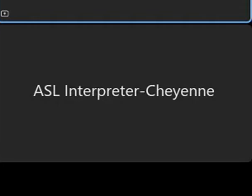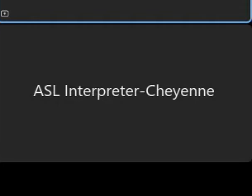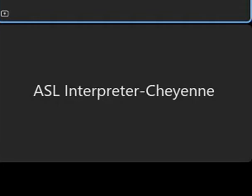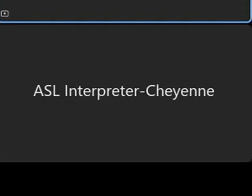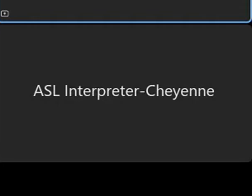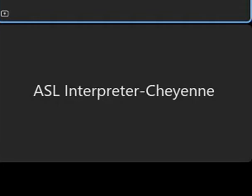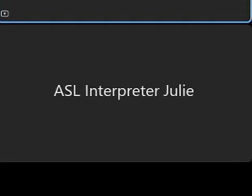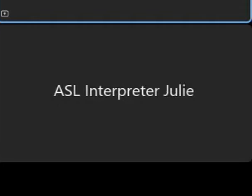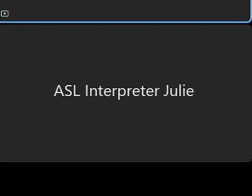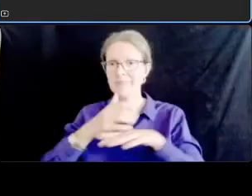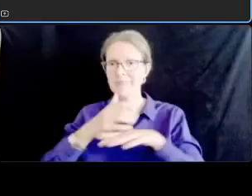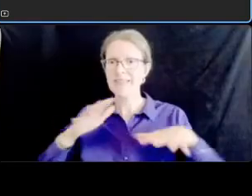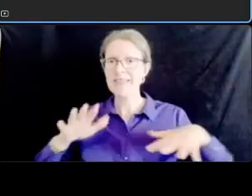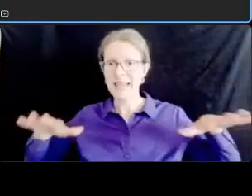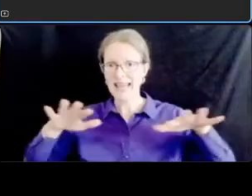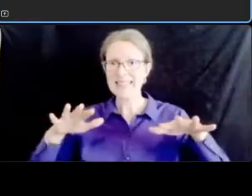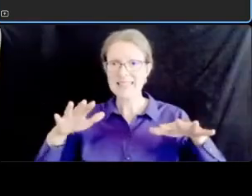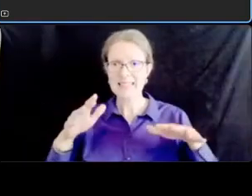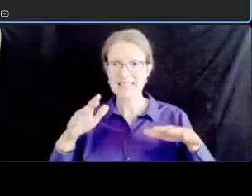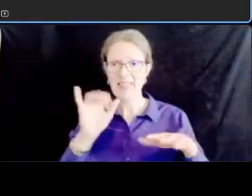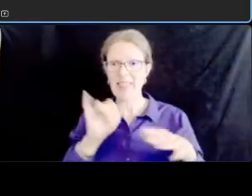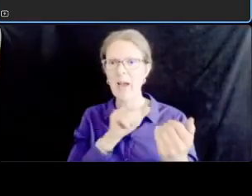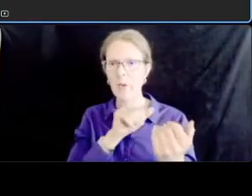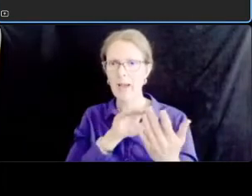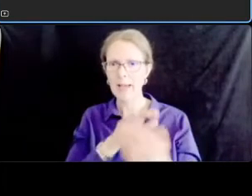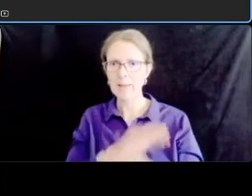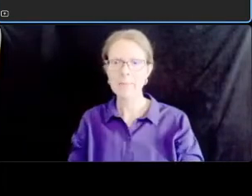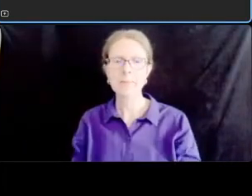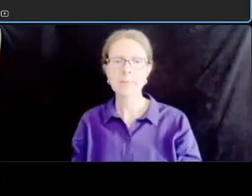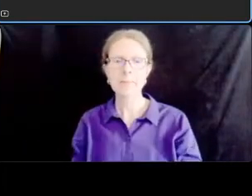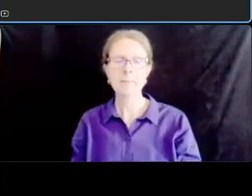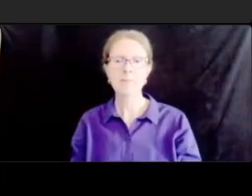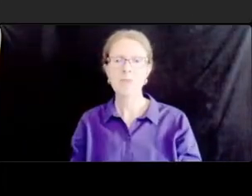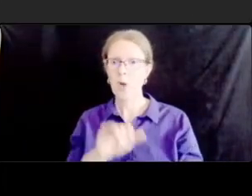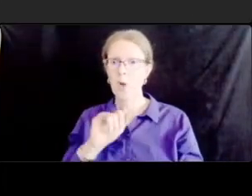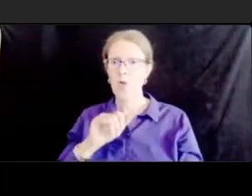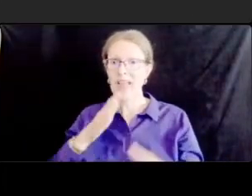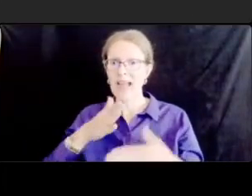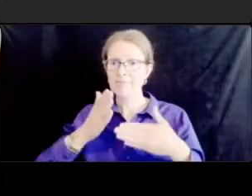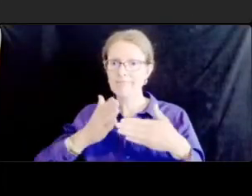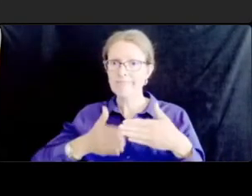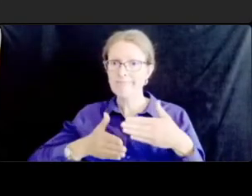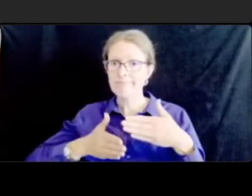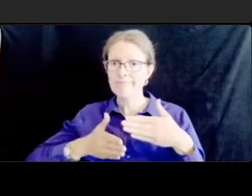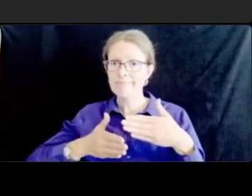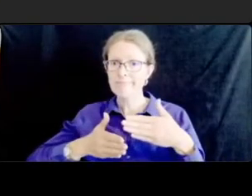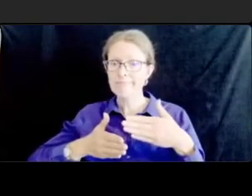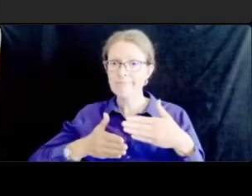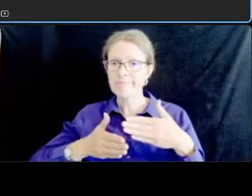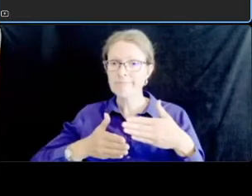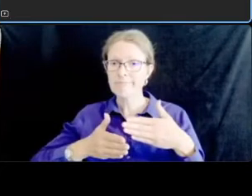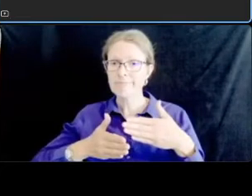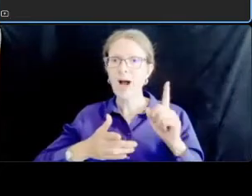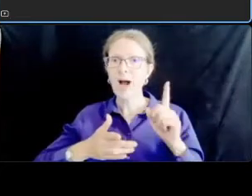so that completes um actually it doesn't complete the description of plan two i wanted to indicate